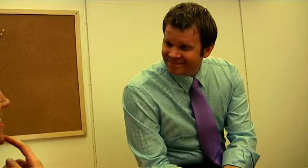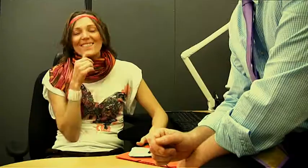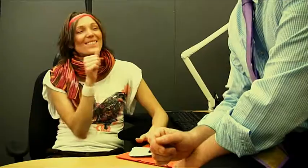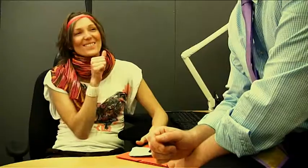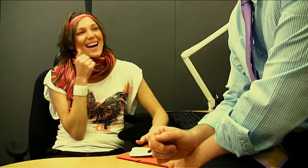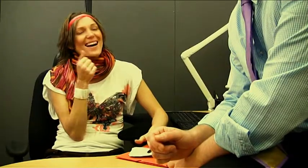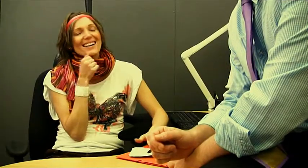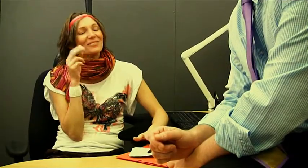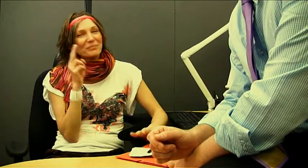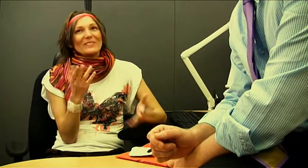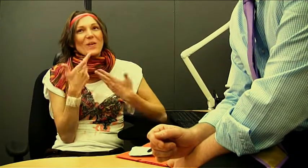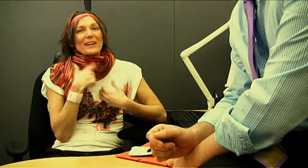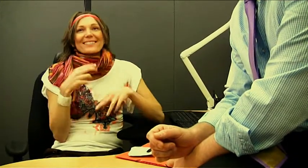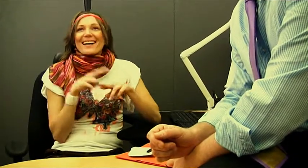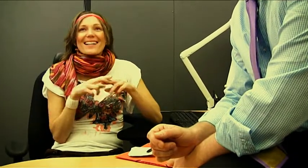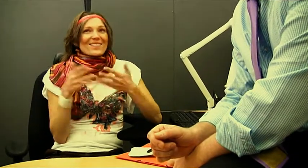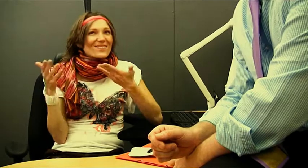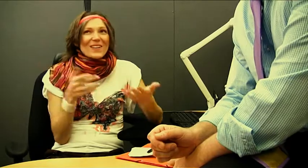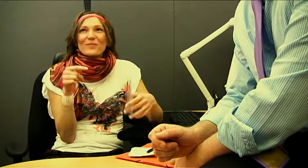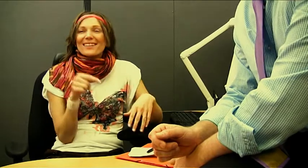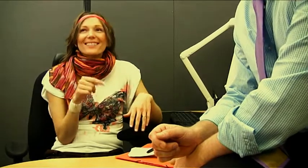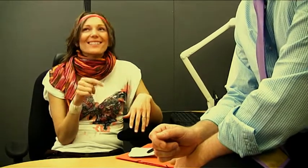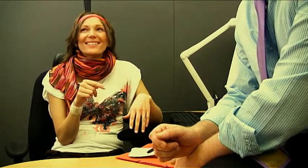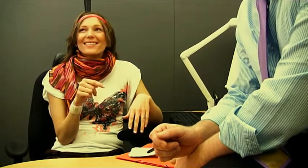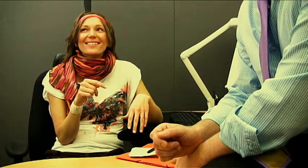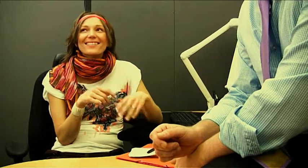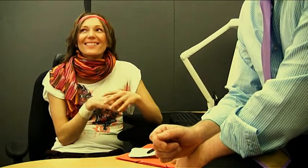Felix makes me feel so welcome here.